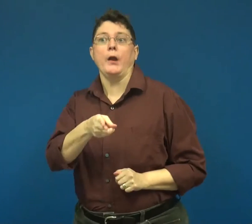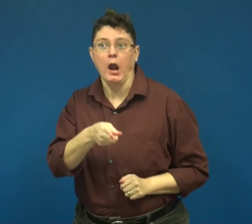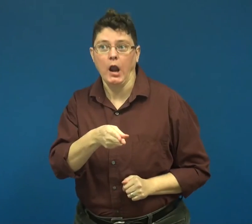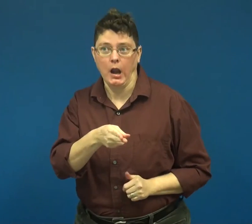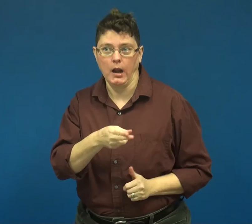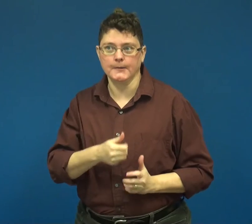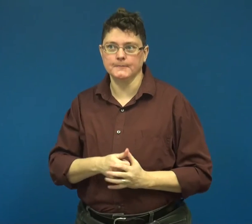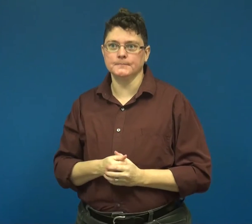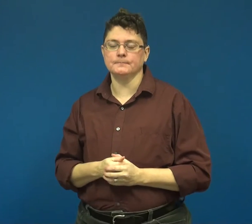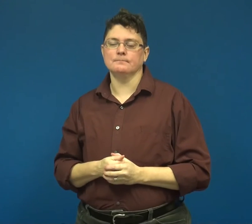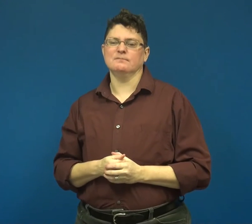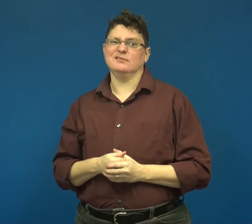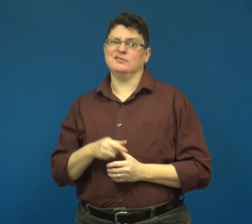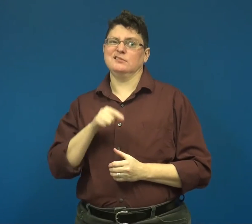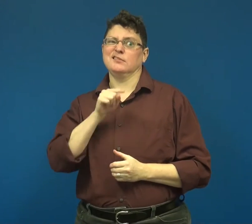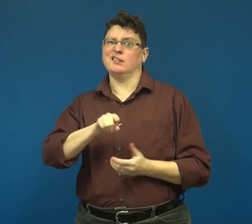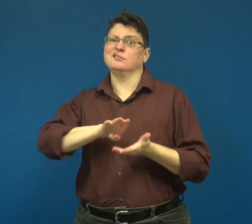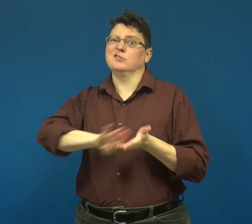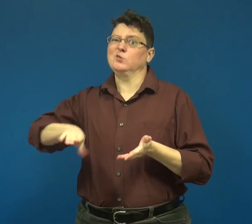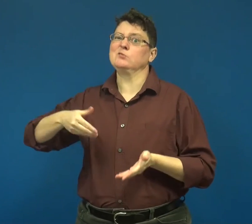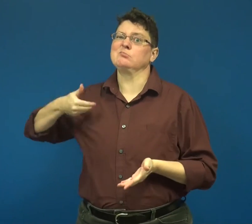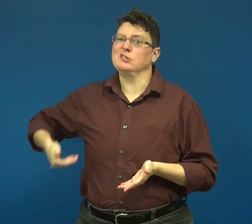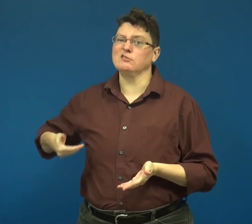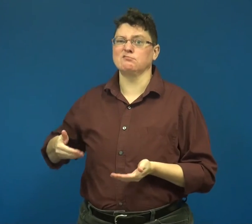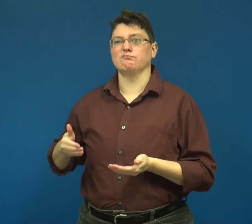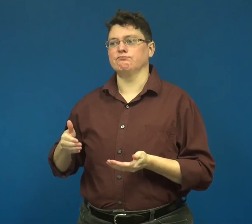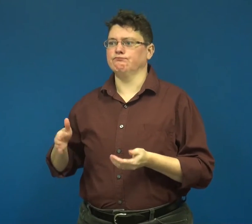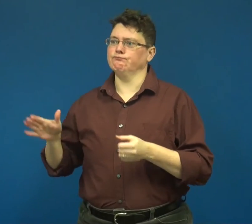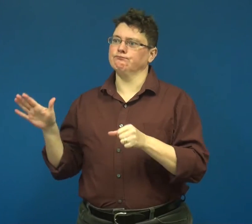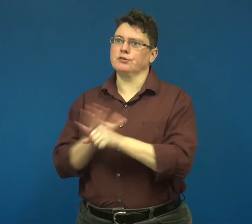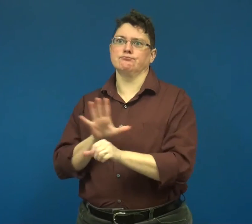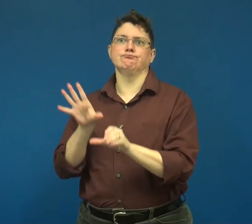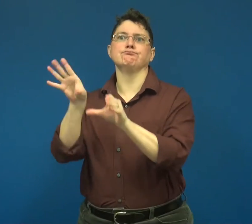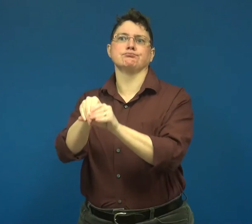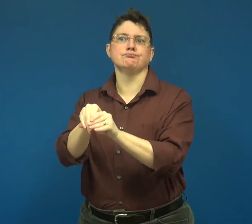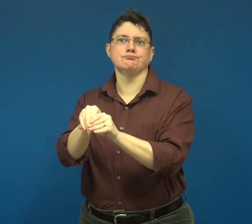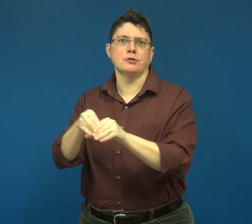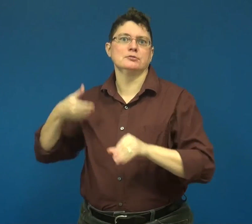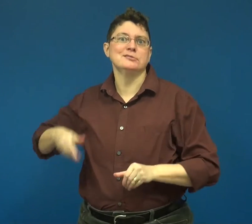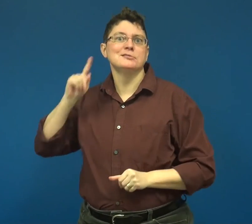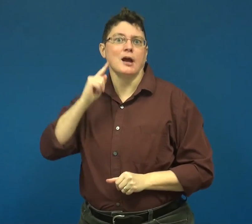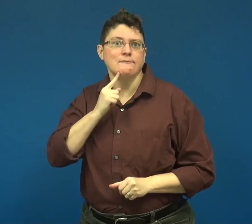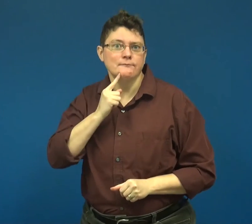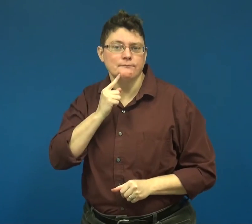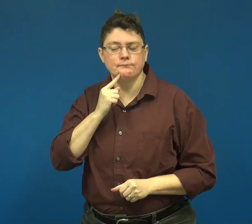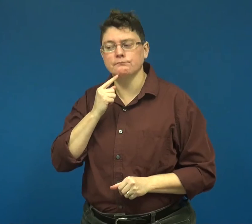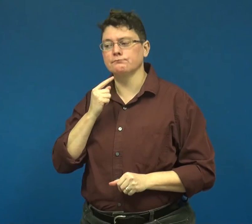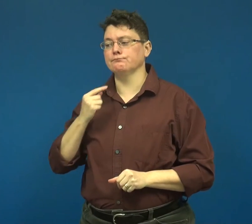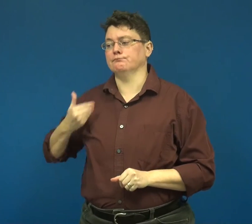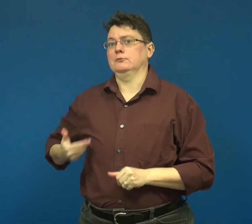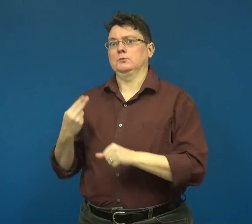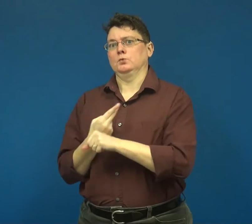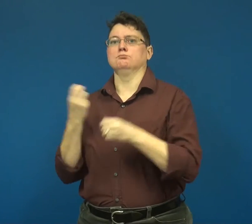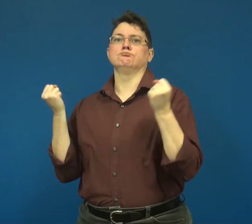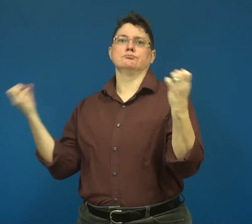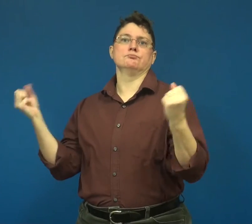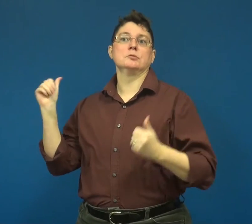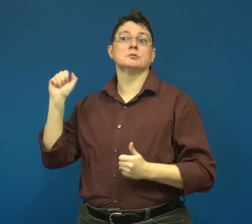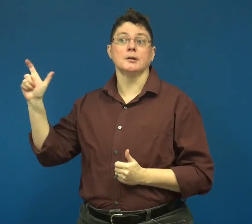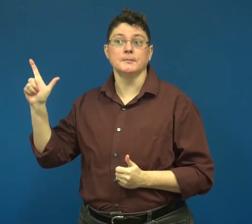That excluded me from full participation as a Deaf person who uses ASL.